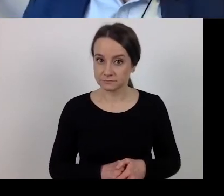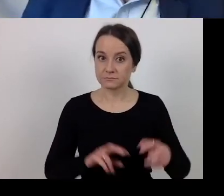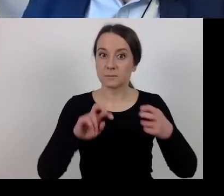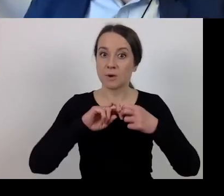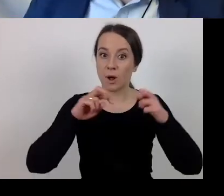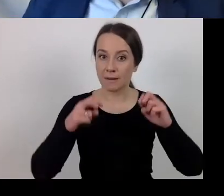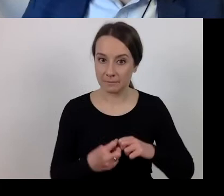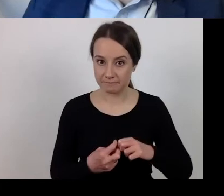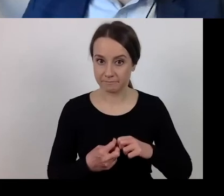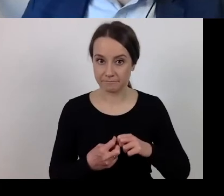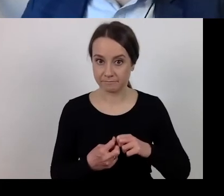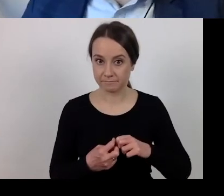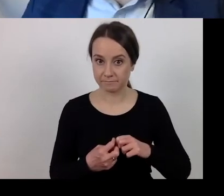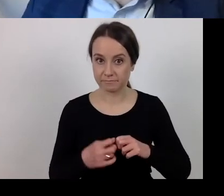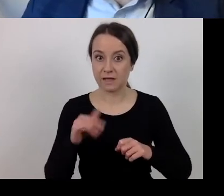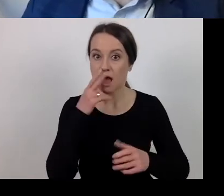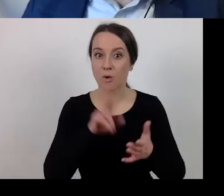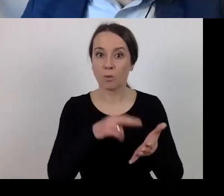of public procurement law.